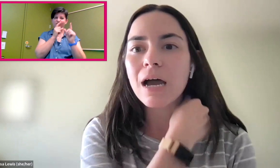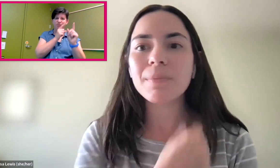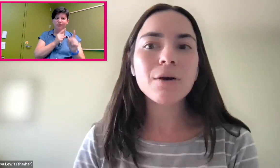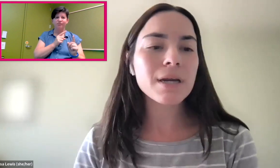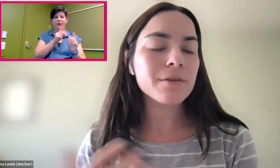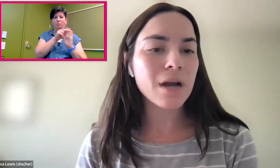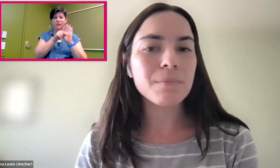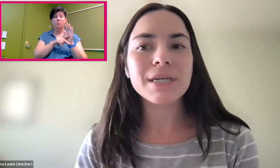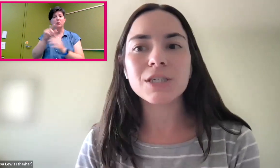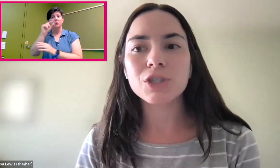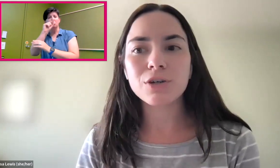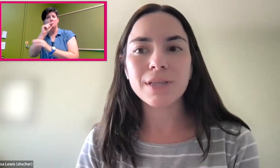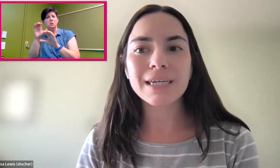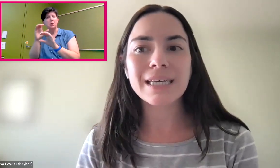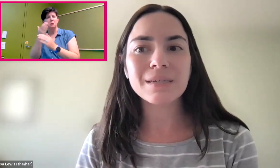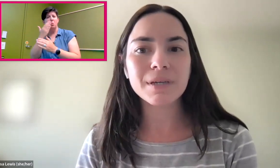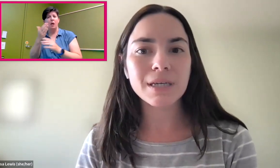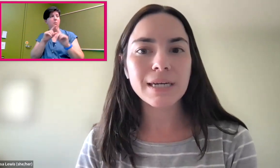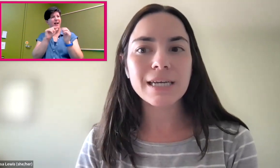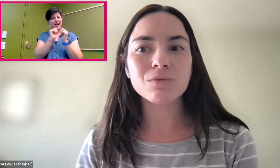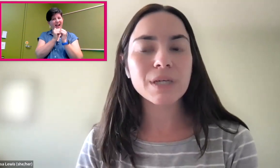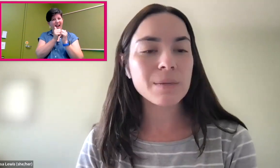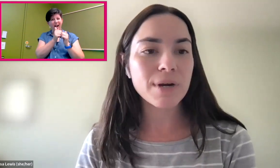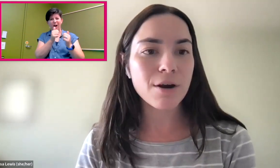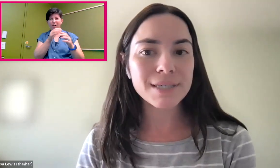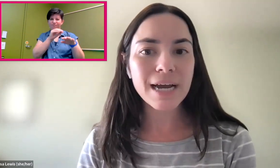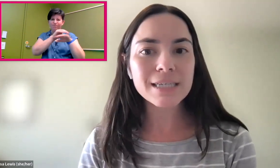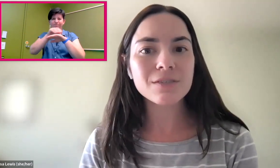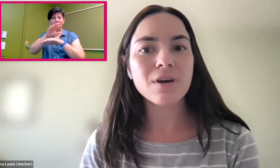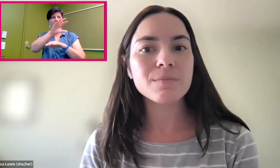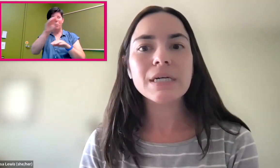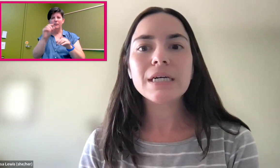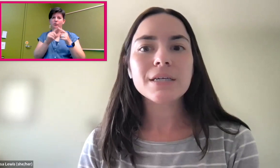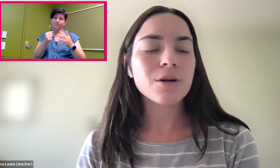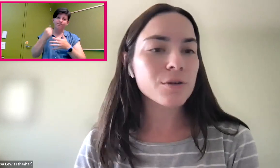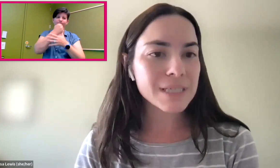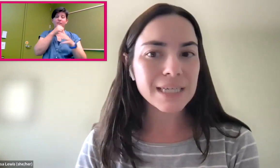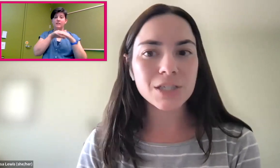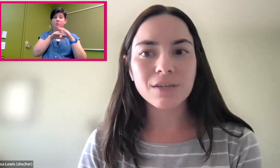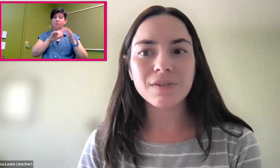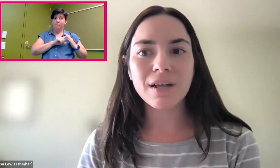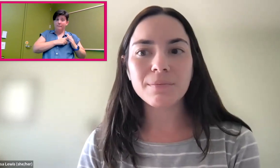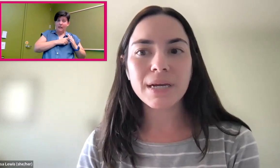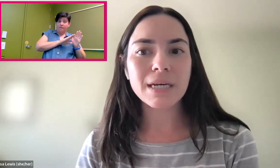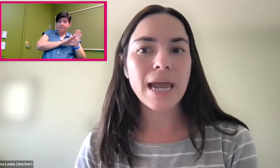But how can other companies ensure that accessibility is really prioritized from the early stages of development